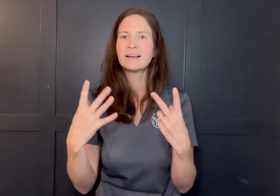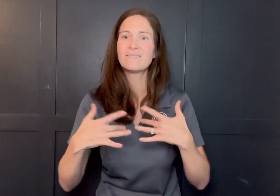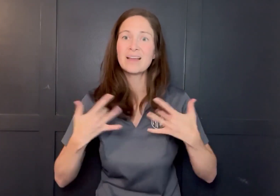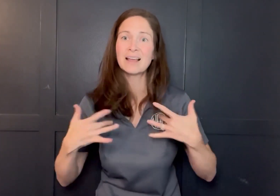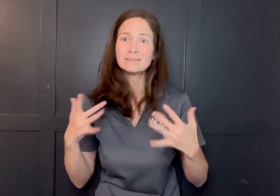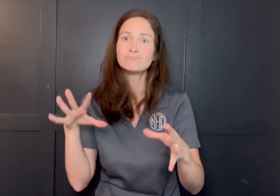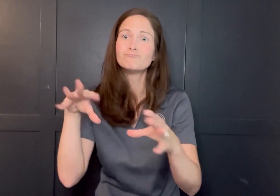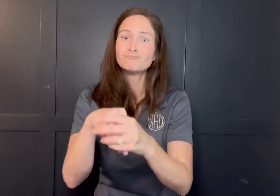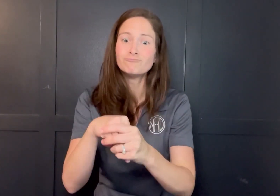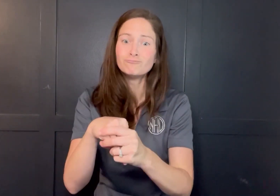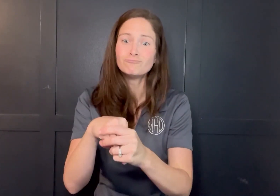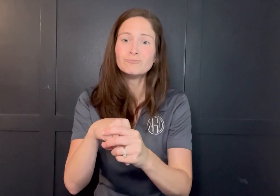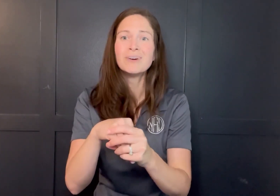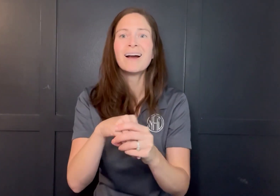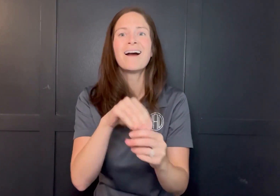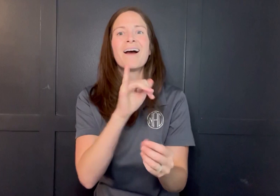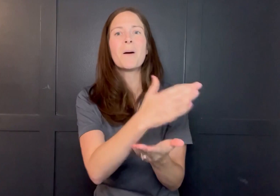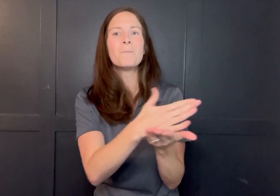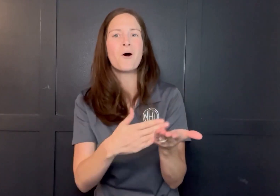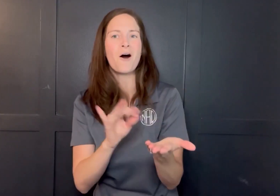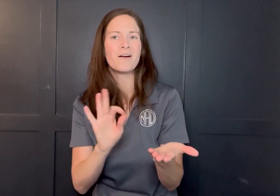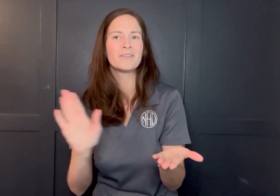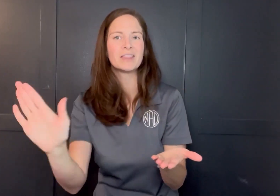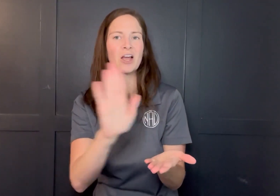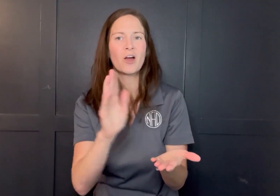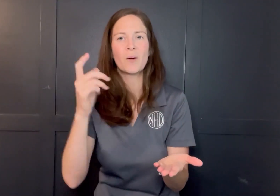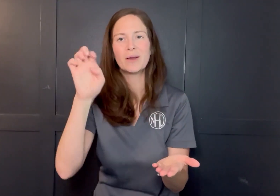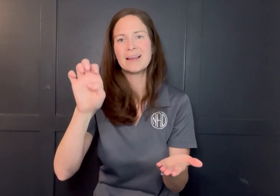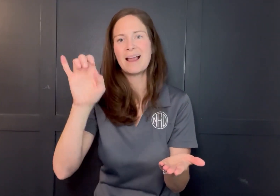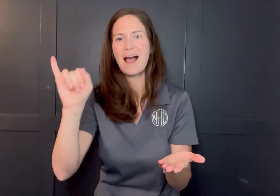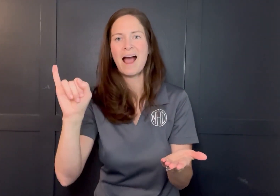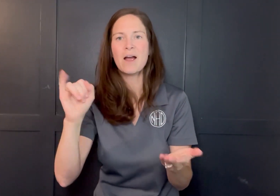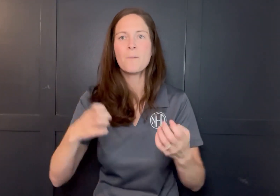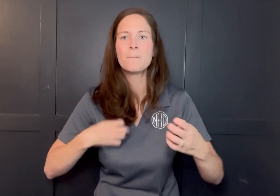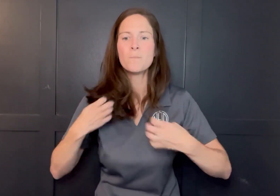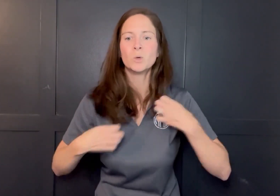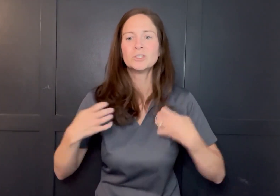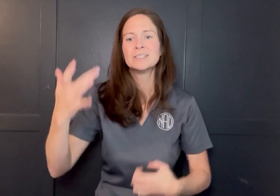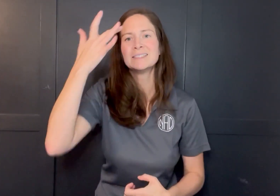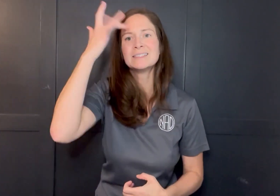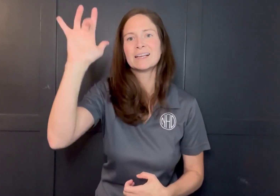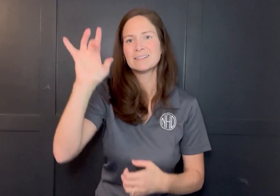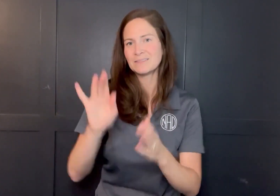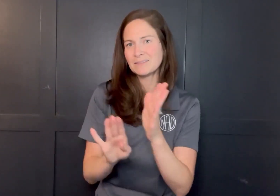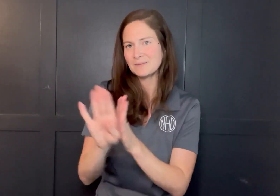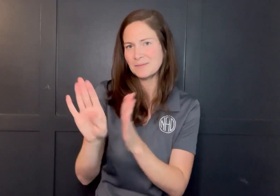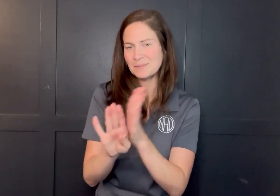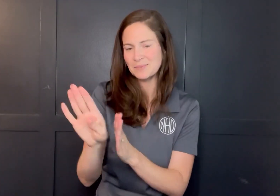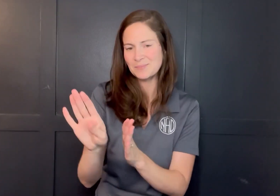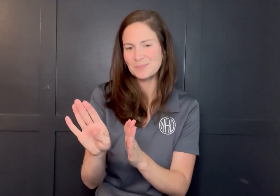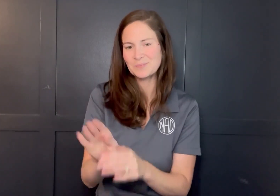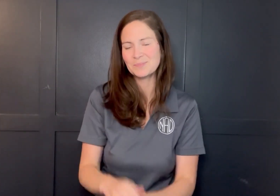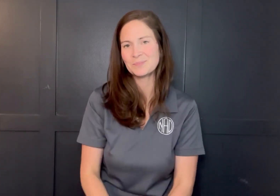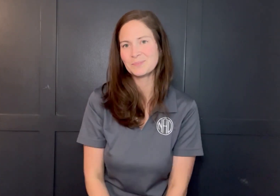an organization as part of their emotional intelligence development.